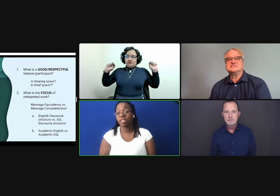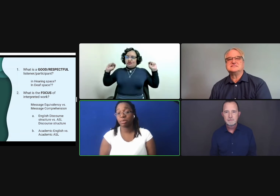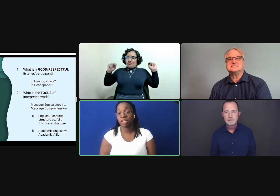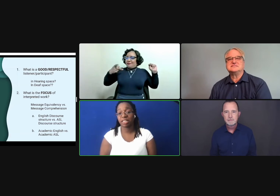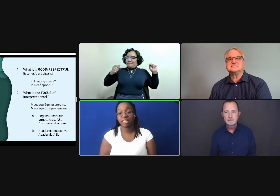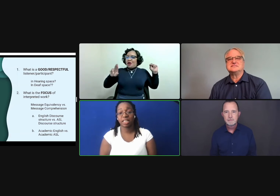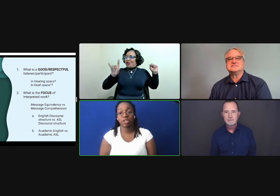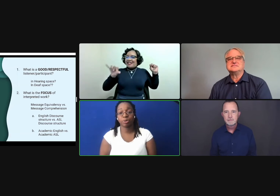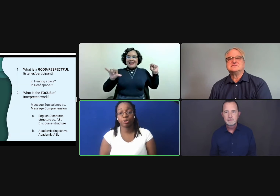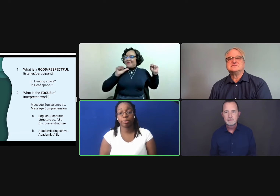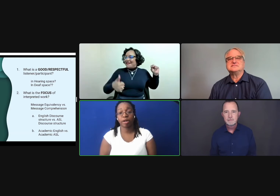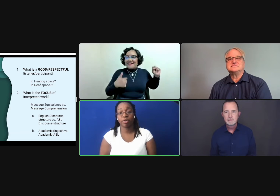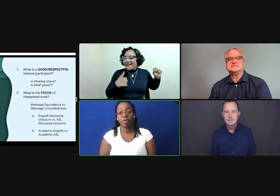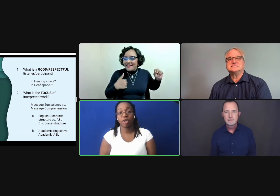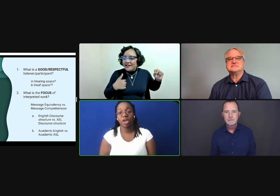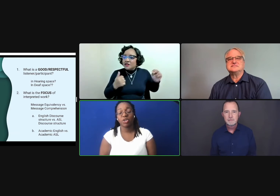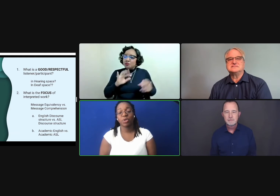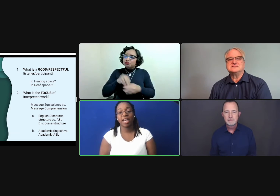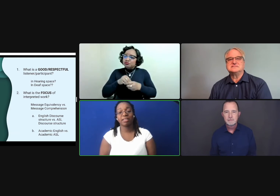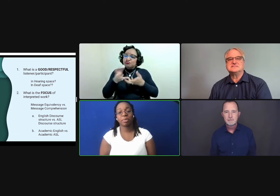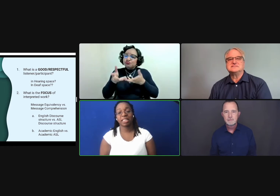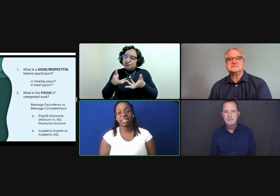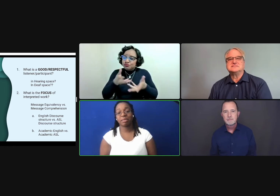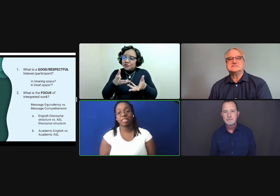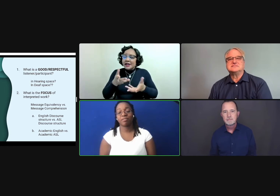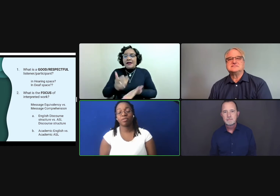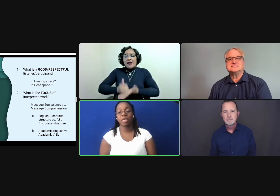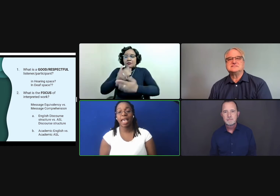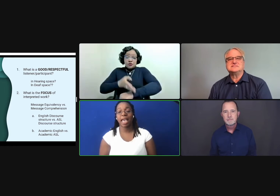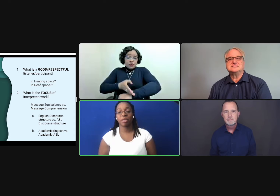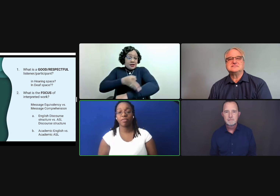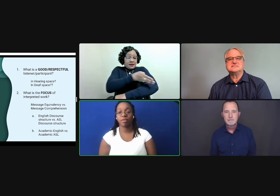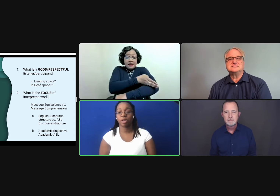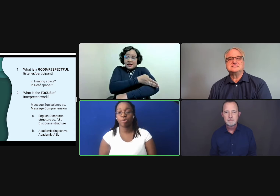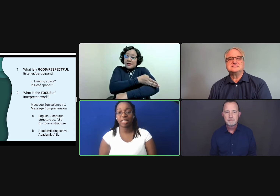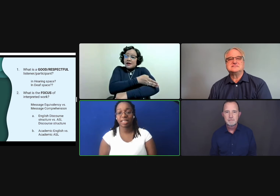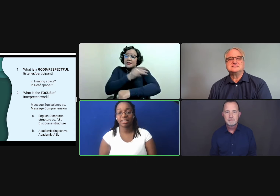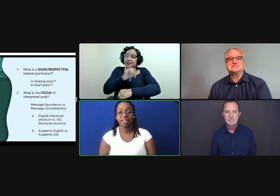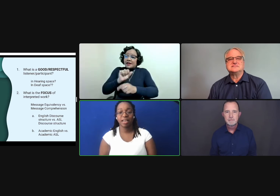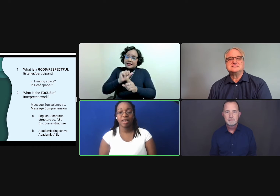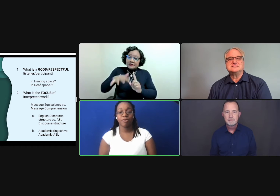Very similar to the designated interpreter model, you can't make it seem as if you can't be involved in the process.